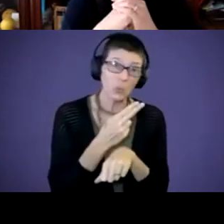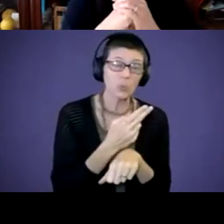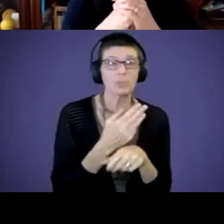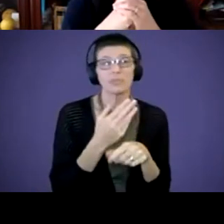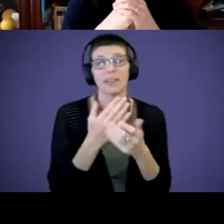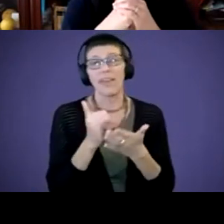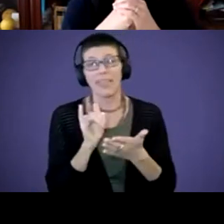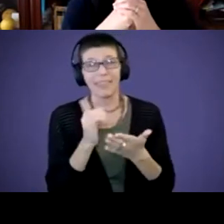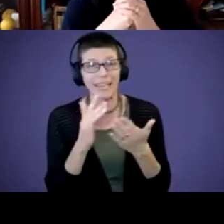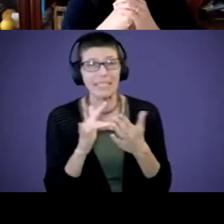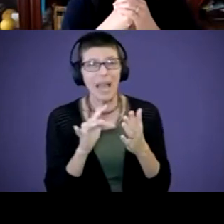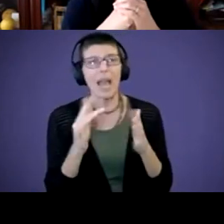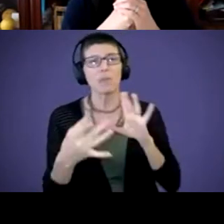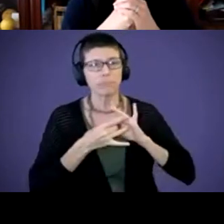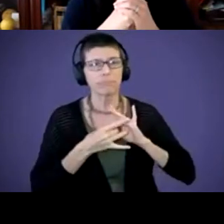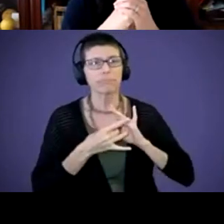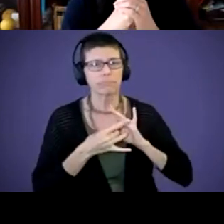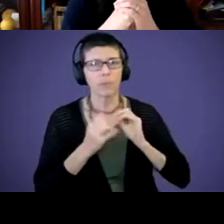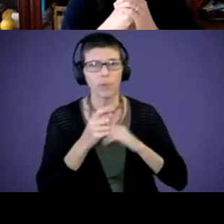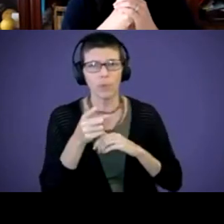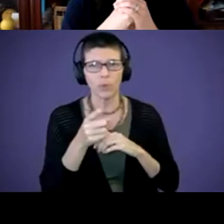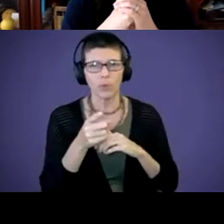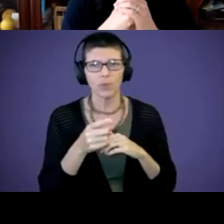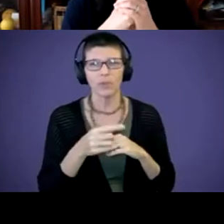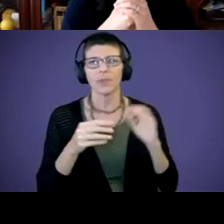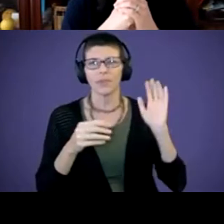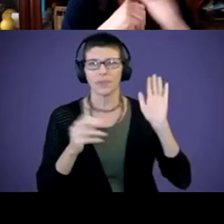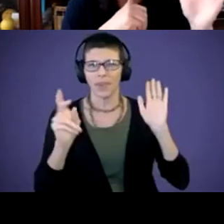Asia: Okay. Hi. Terry: Asia.